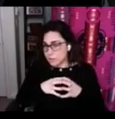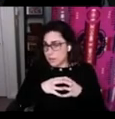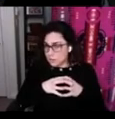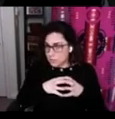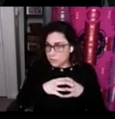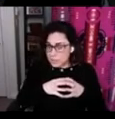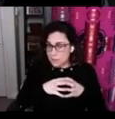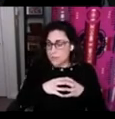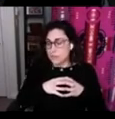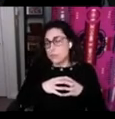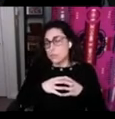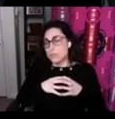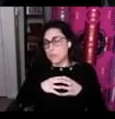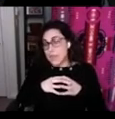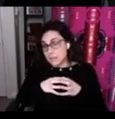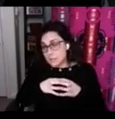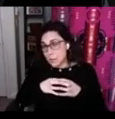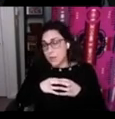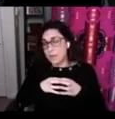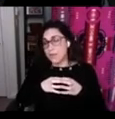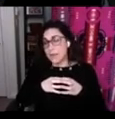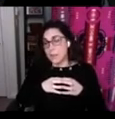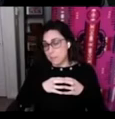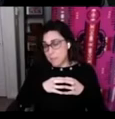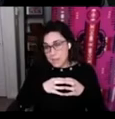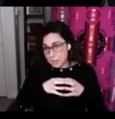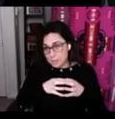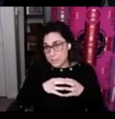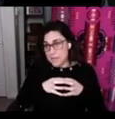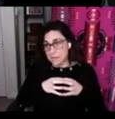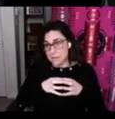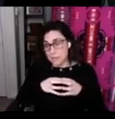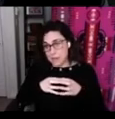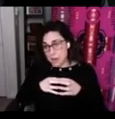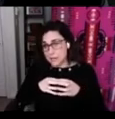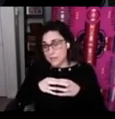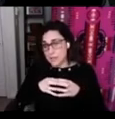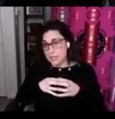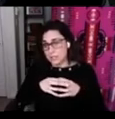elder speakers who they consult with they may come to the meetings or they may not they may just be